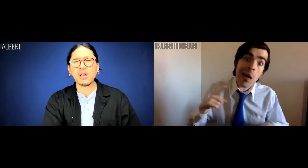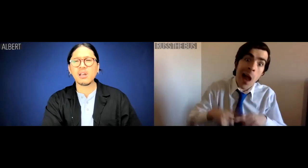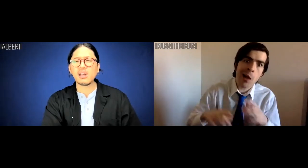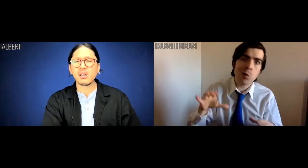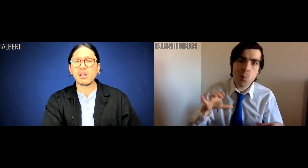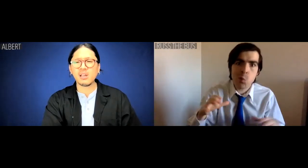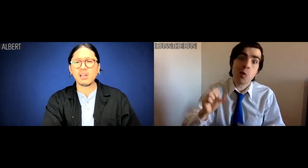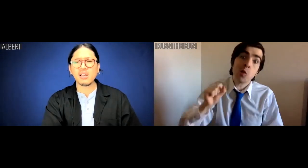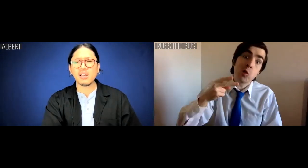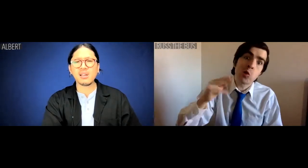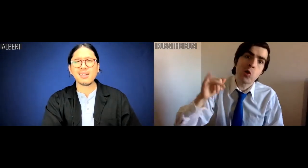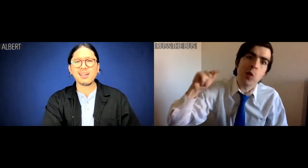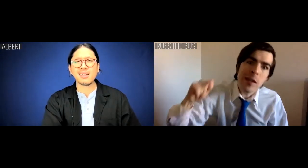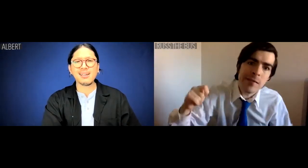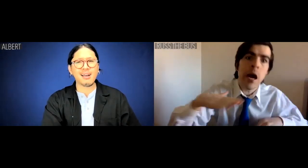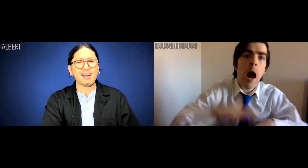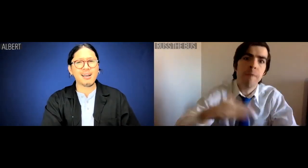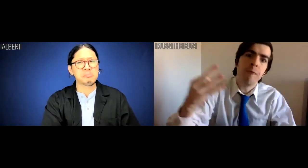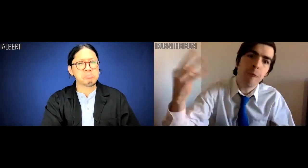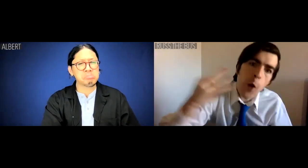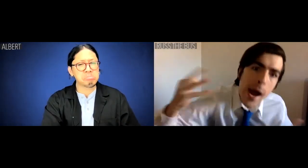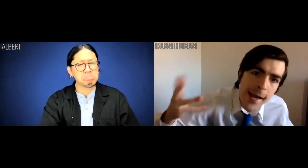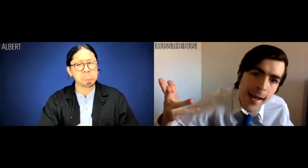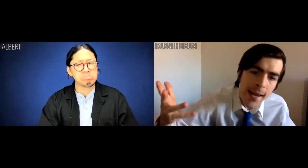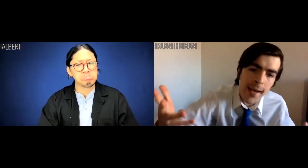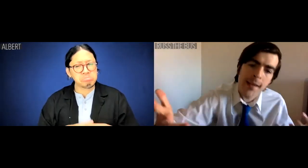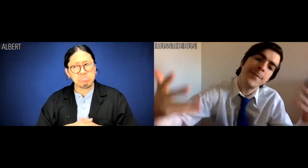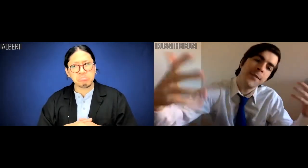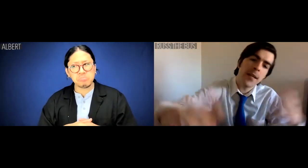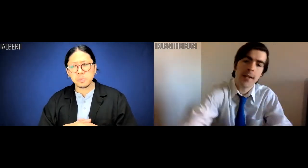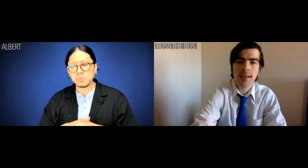I just can't do shit on a Friday.